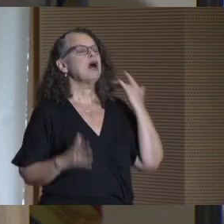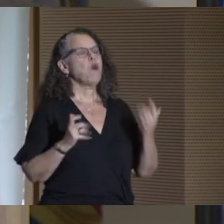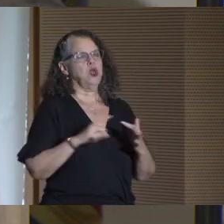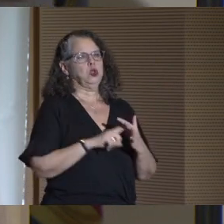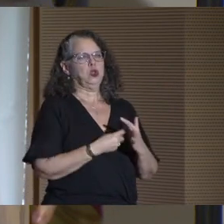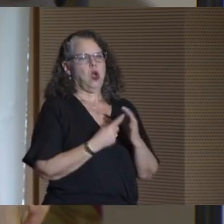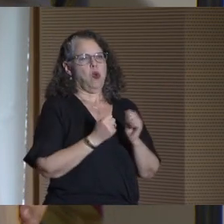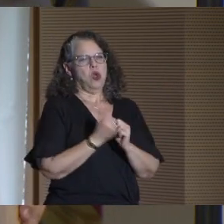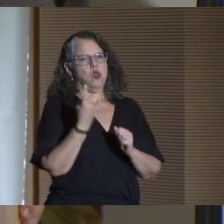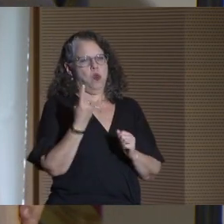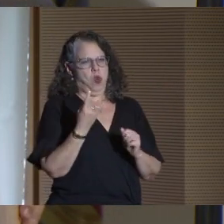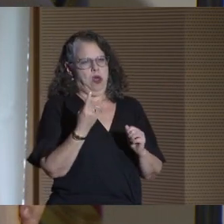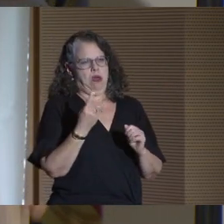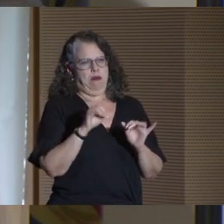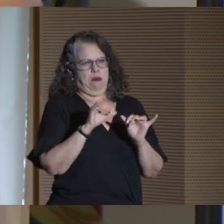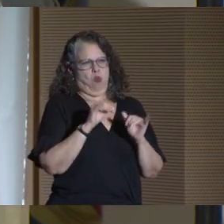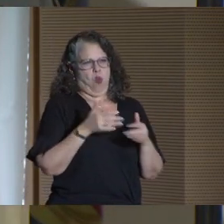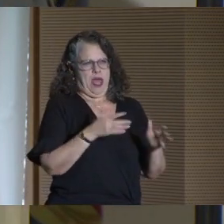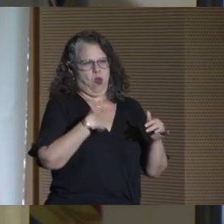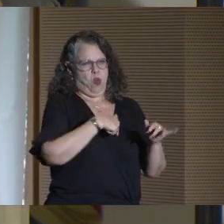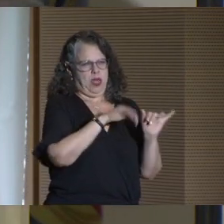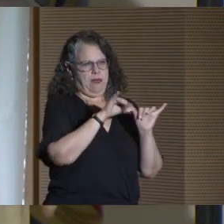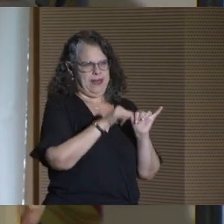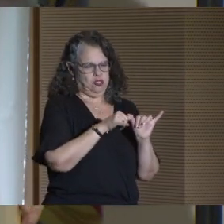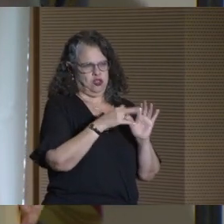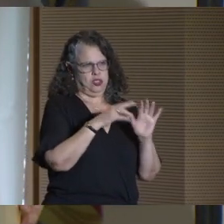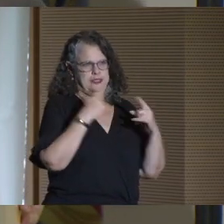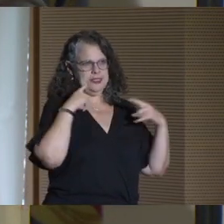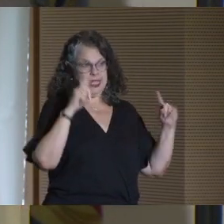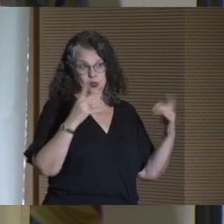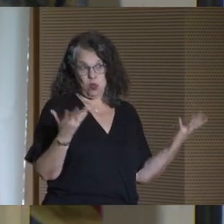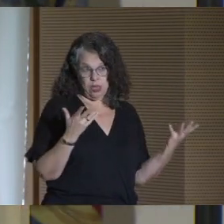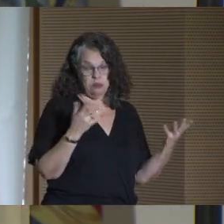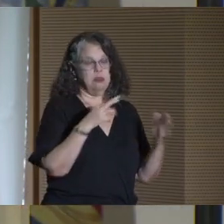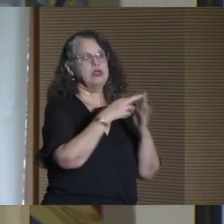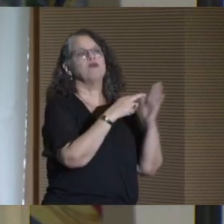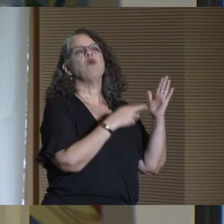Let me start with one measure of our success. Enrollment.